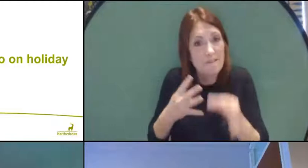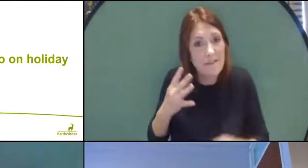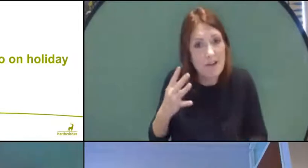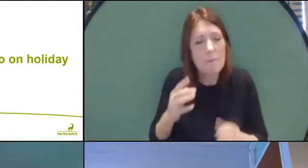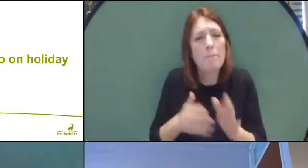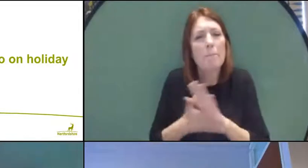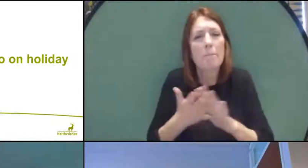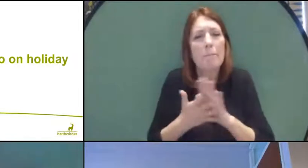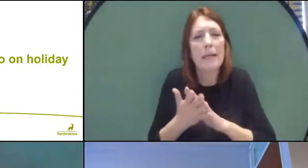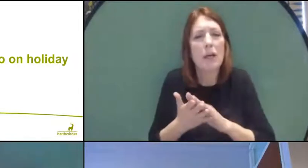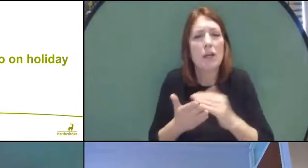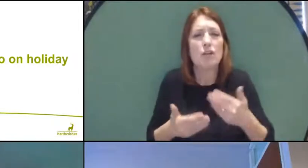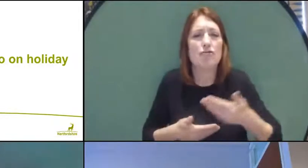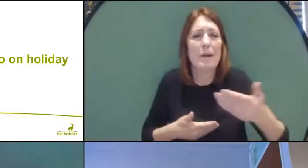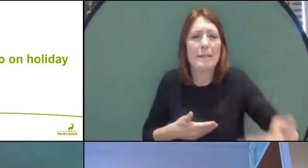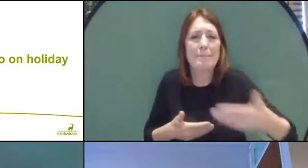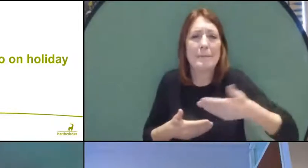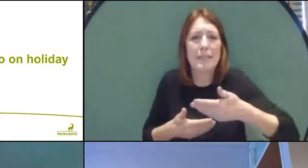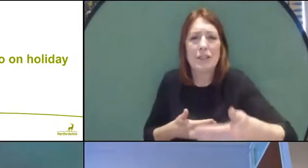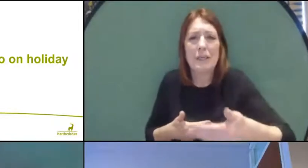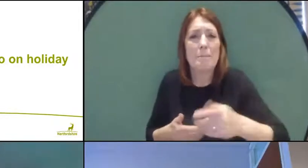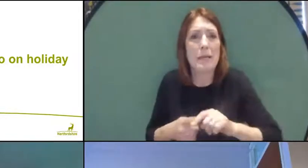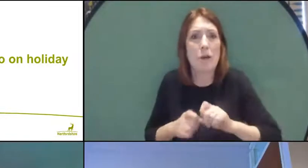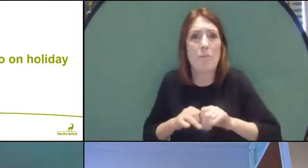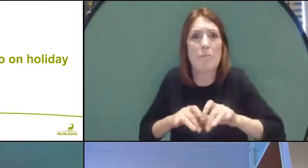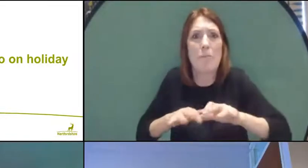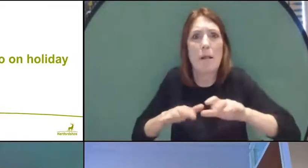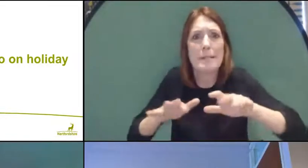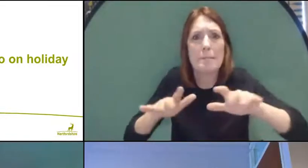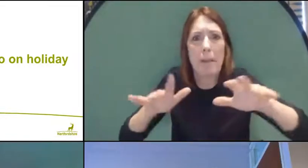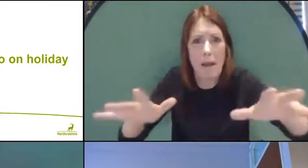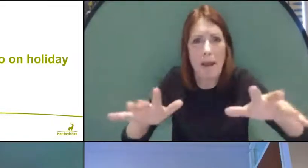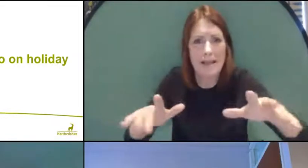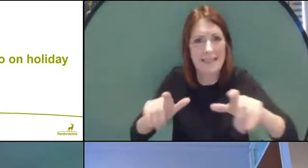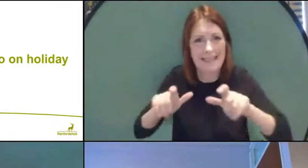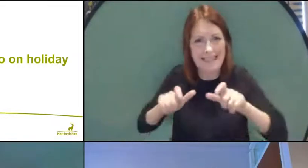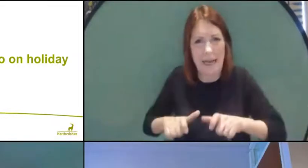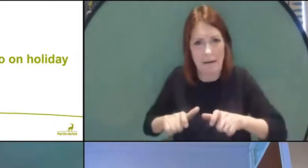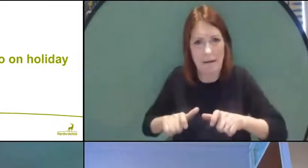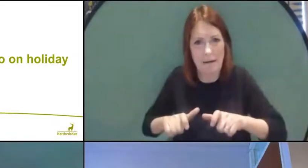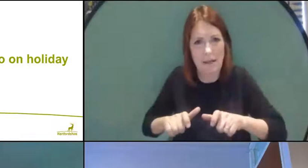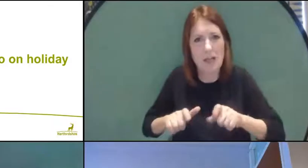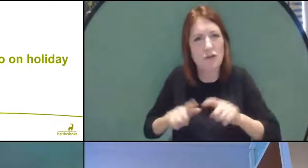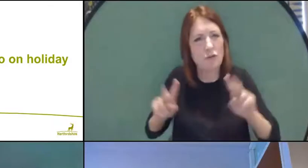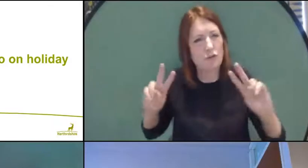the COVID isn't multiplying, it isn't developing - it's stuck. So let's just reduce those variants.